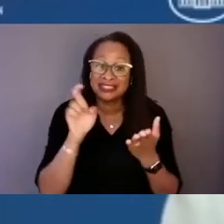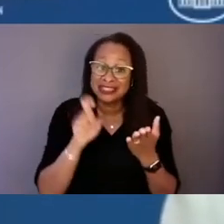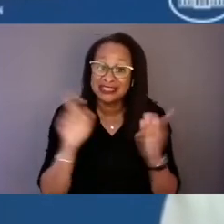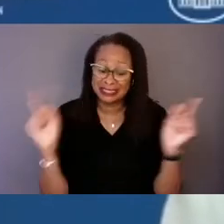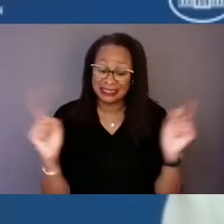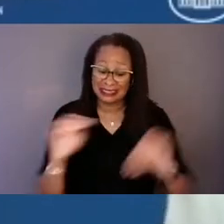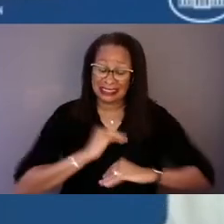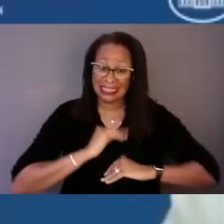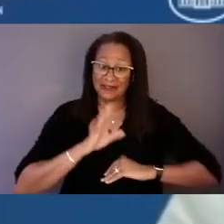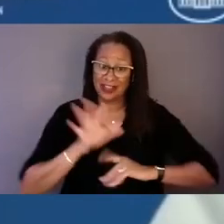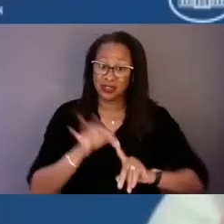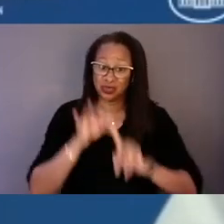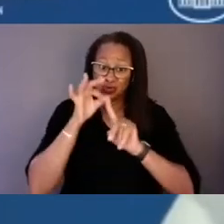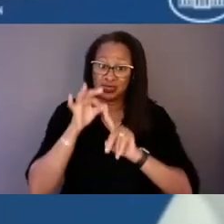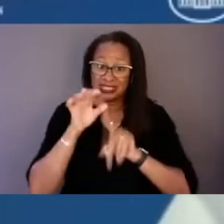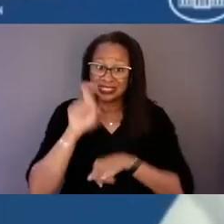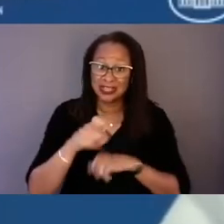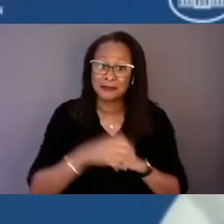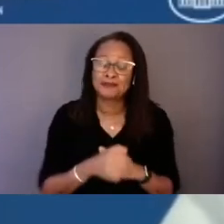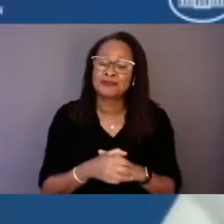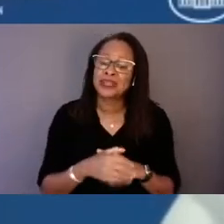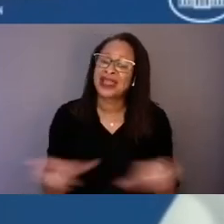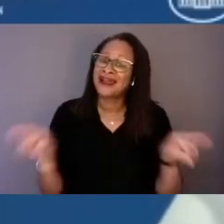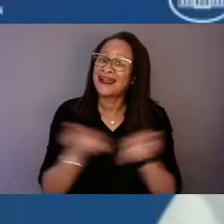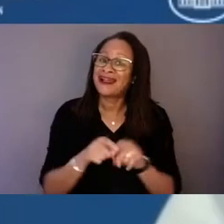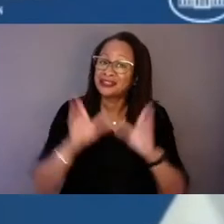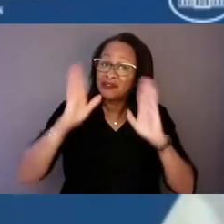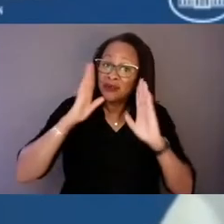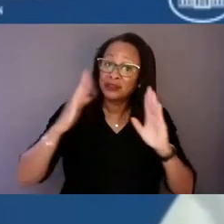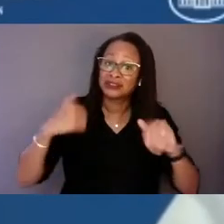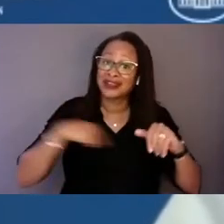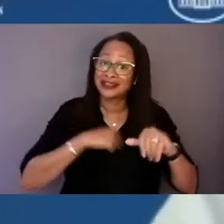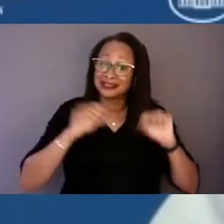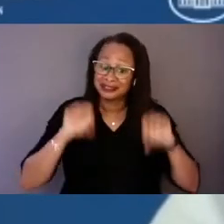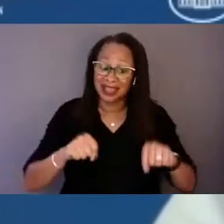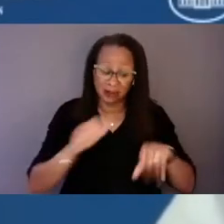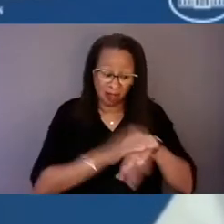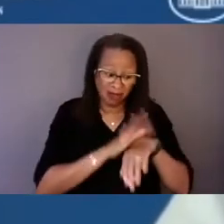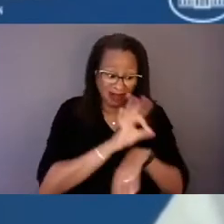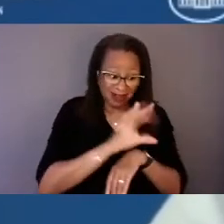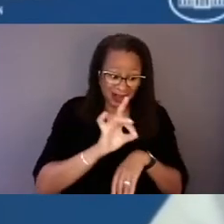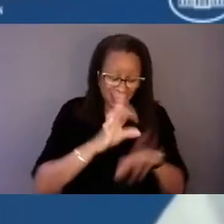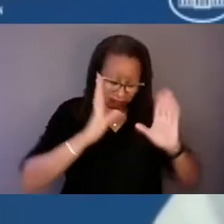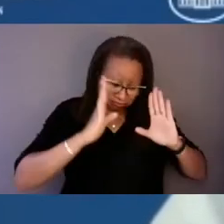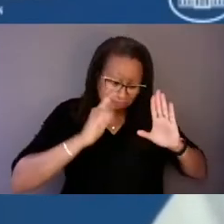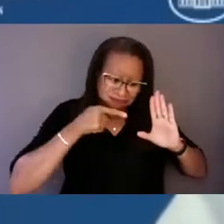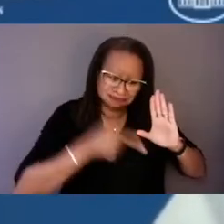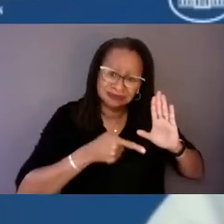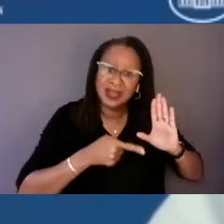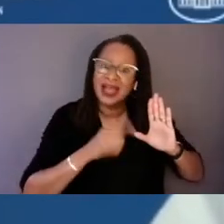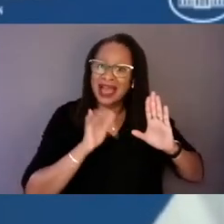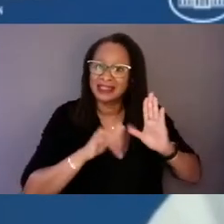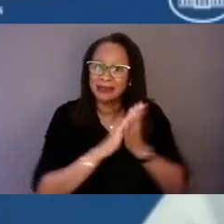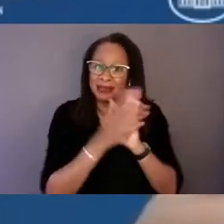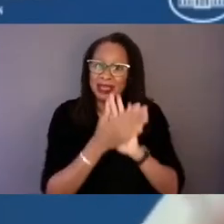And as focused as we are on 988 and that being, perhaps for many, the gateway